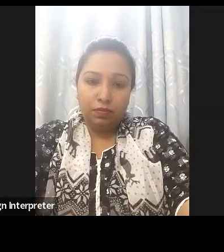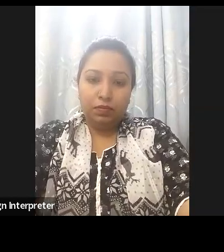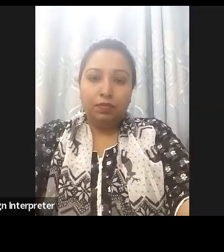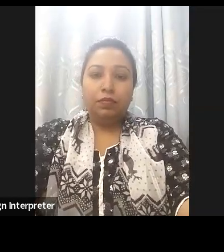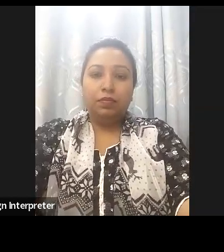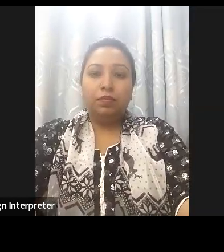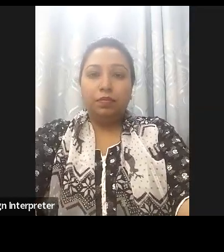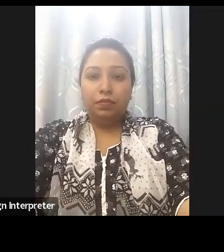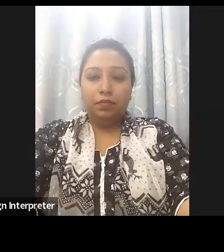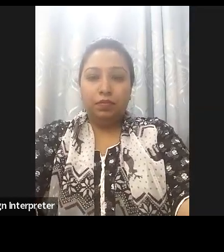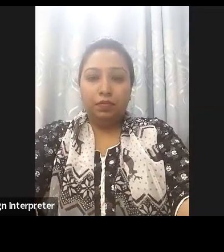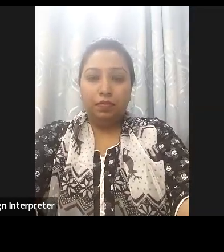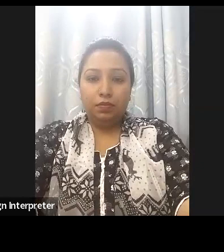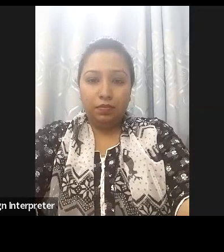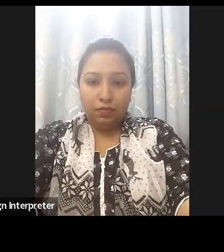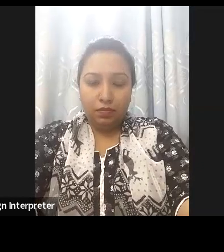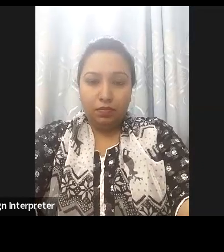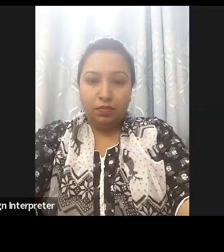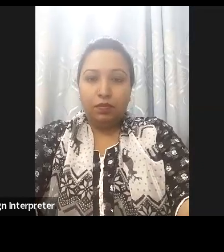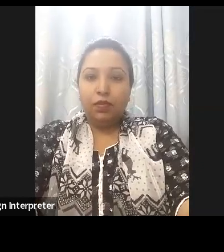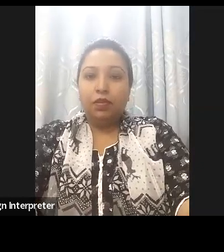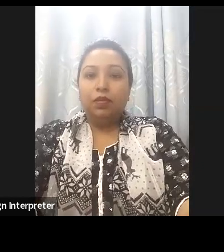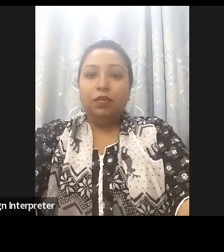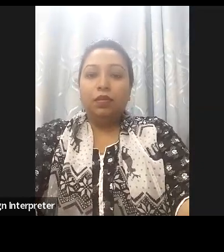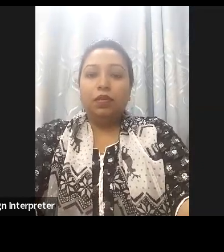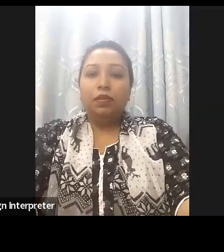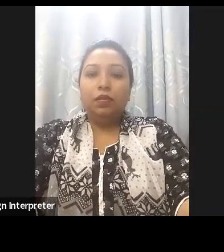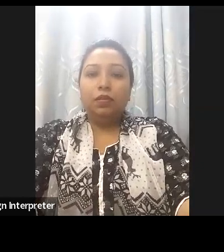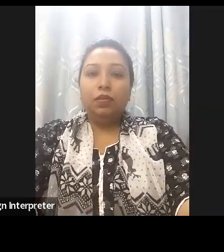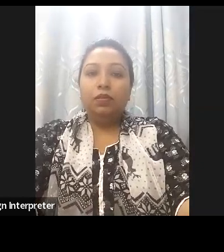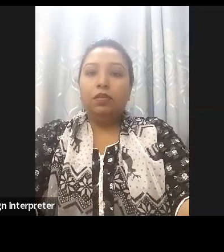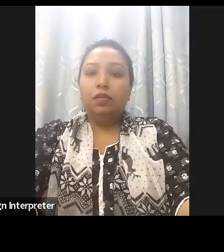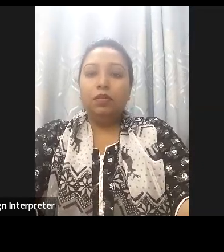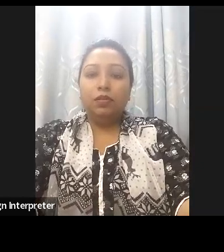estimated 16 million people live their lives with disability in Bangladesh